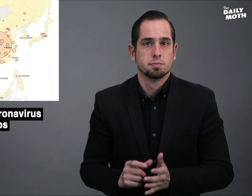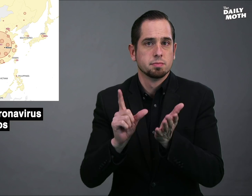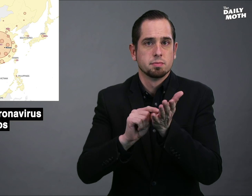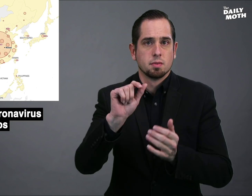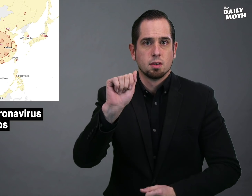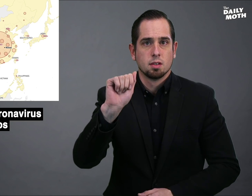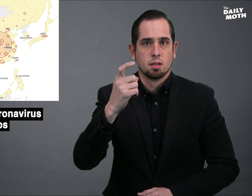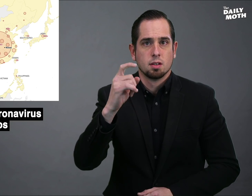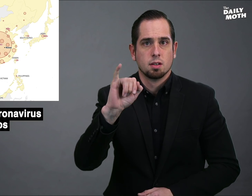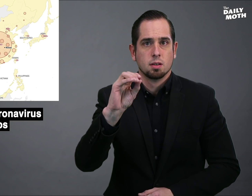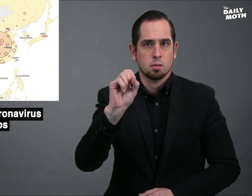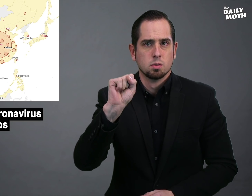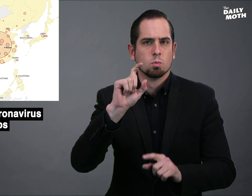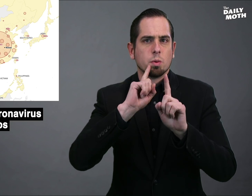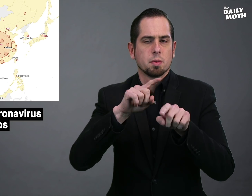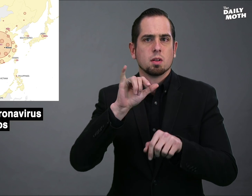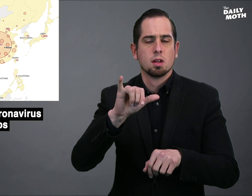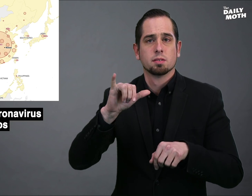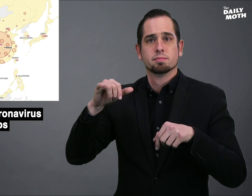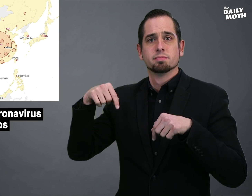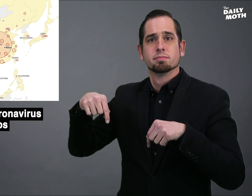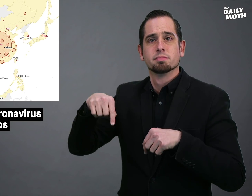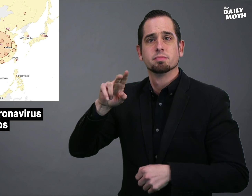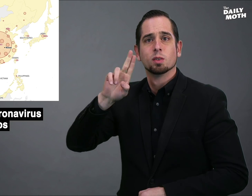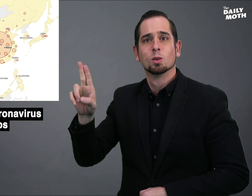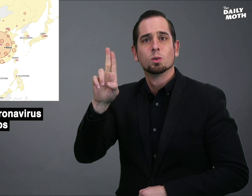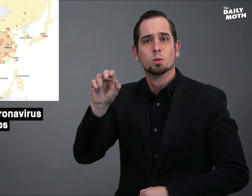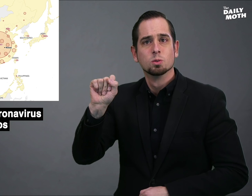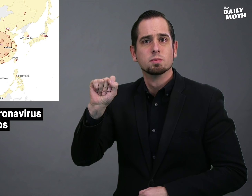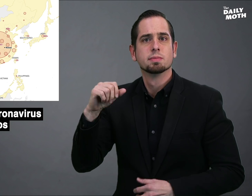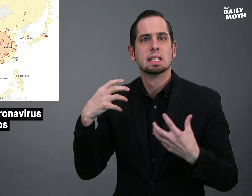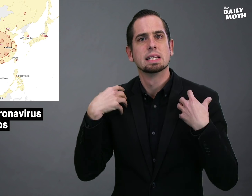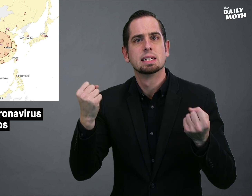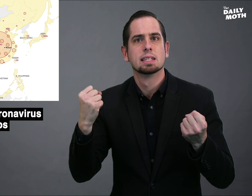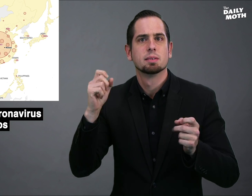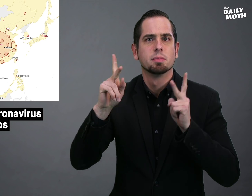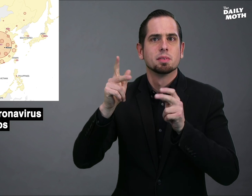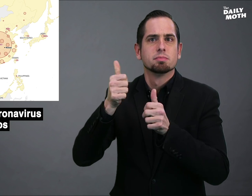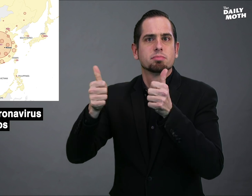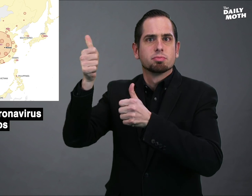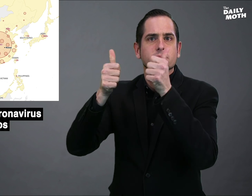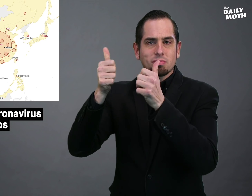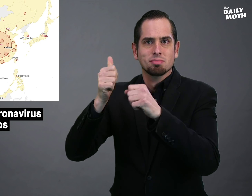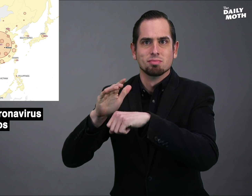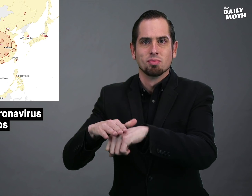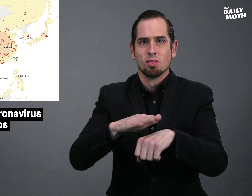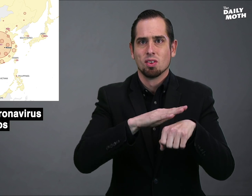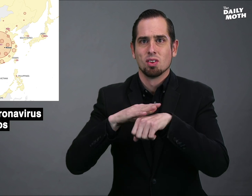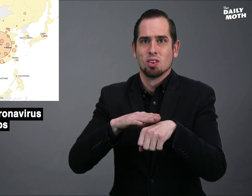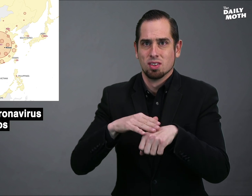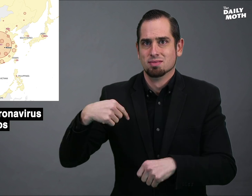Axios reported that U.S. health officials are warning that